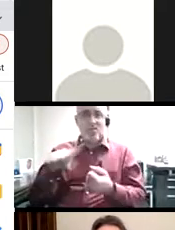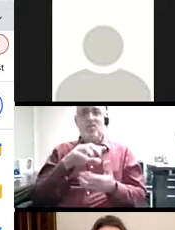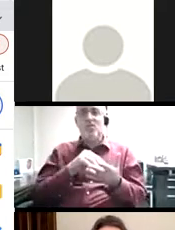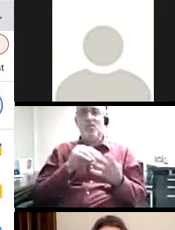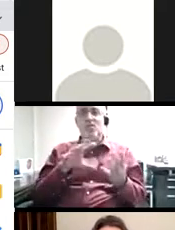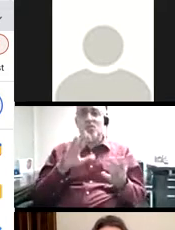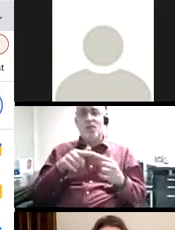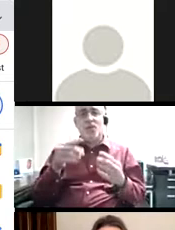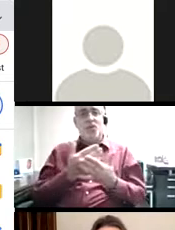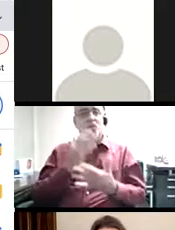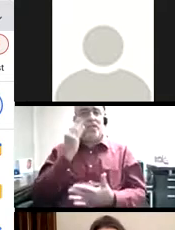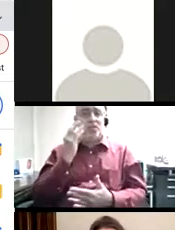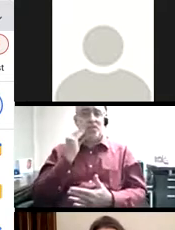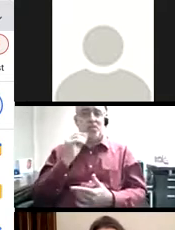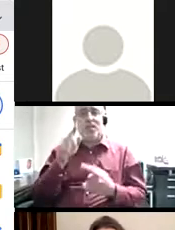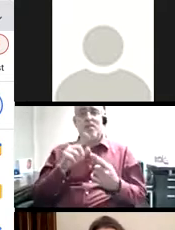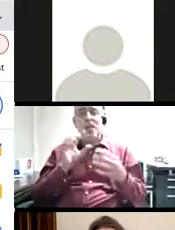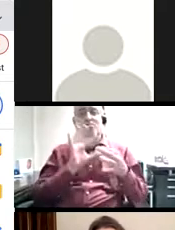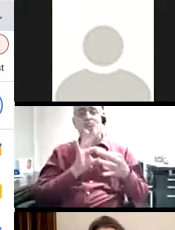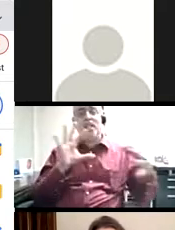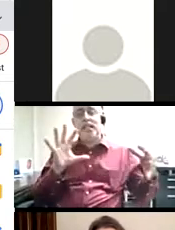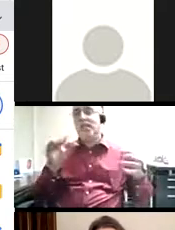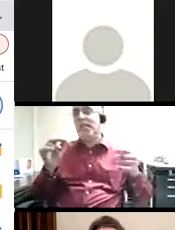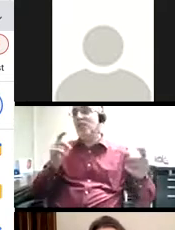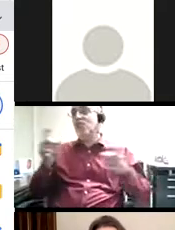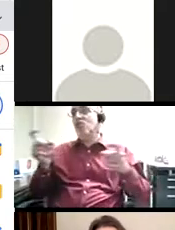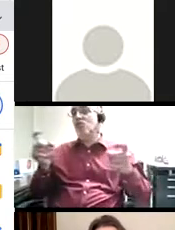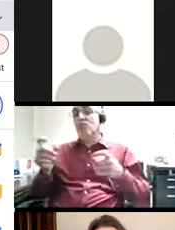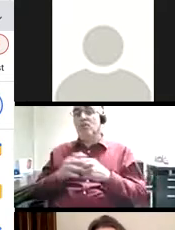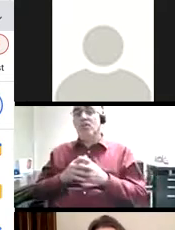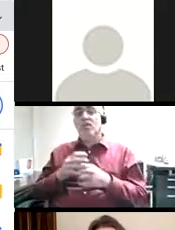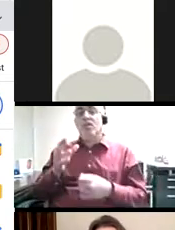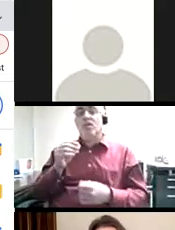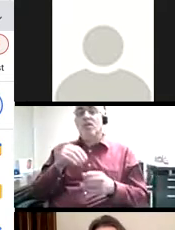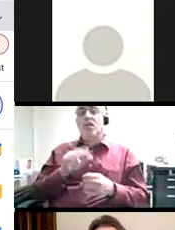to support students in exploring this experience of release and control across forms of expression.